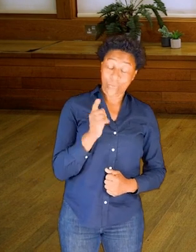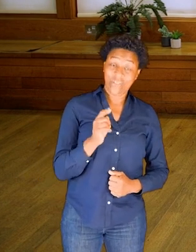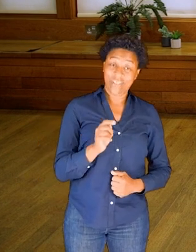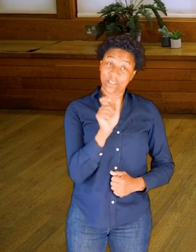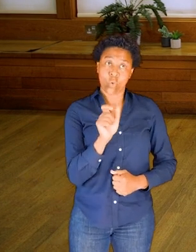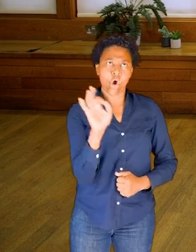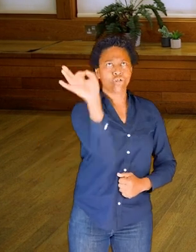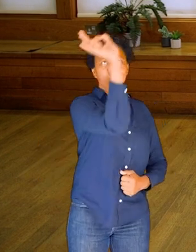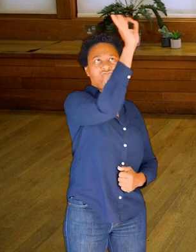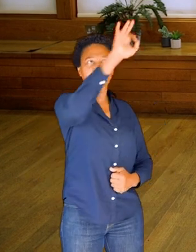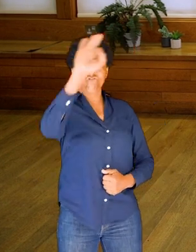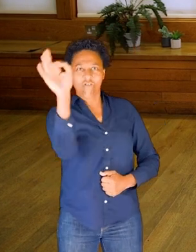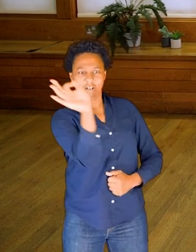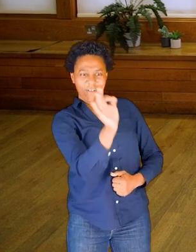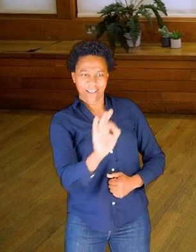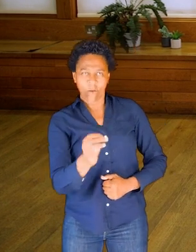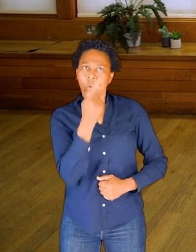We can draw curves through space.